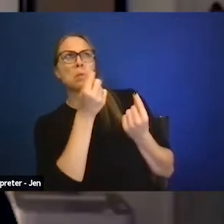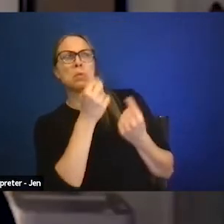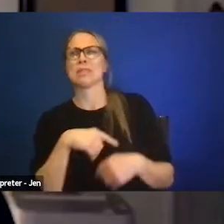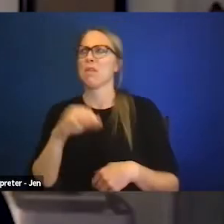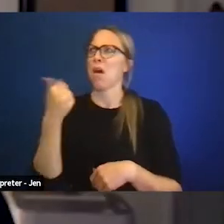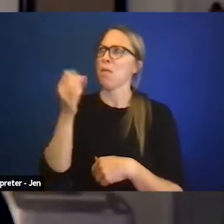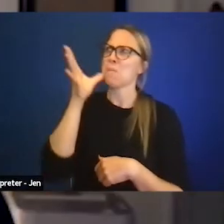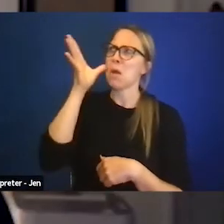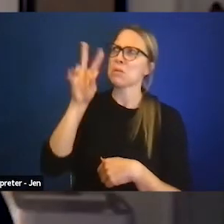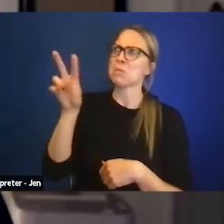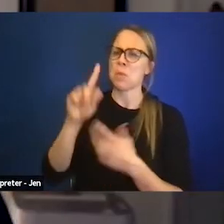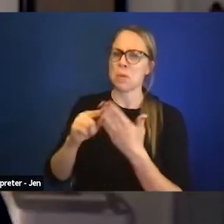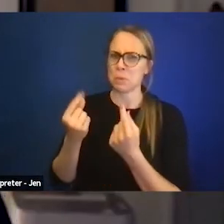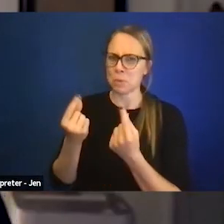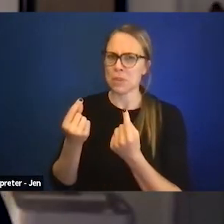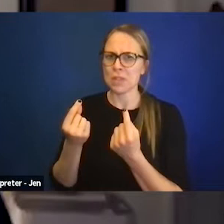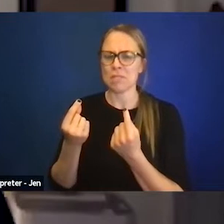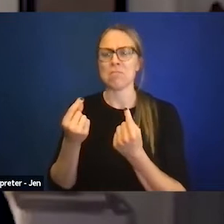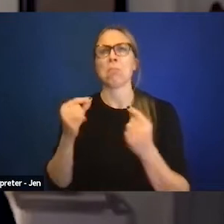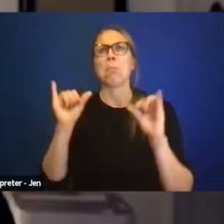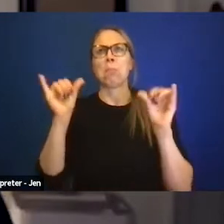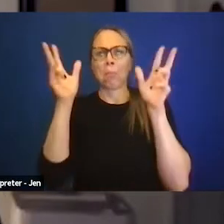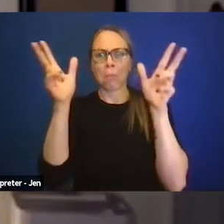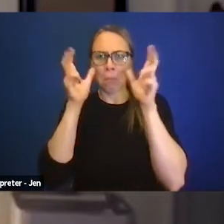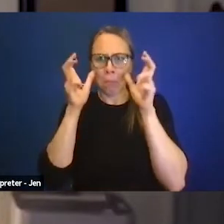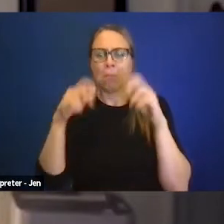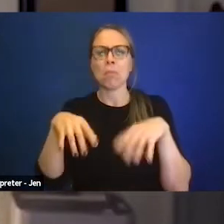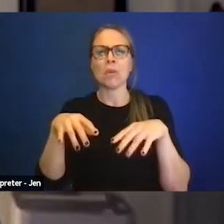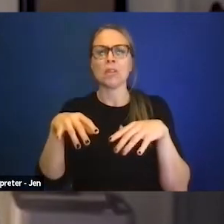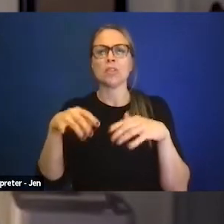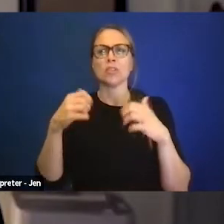to really try to knock down barriers